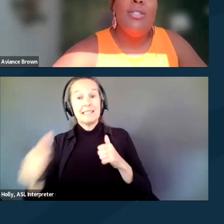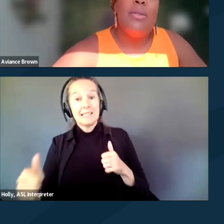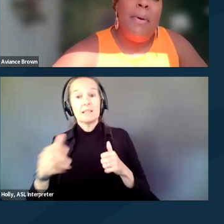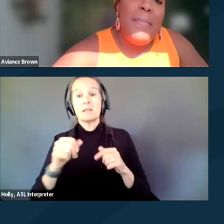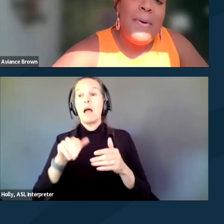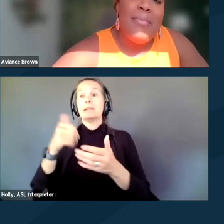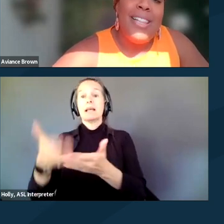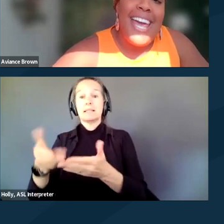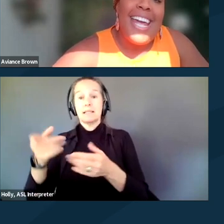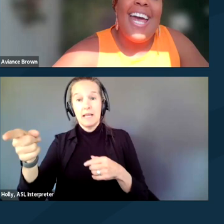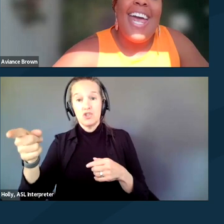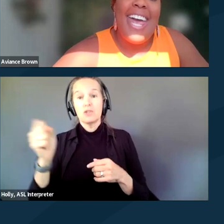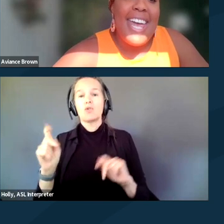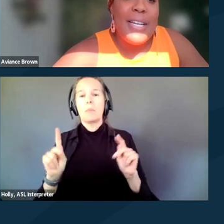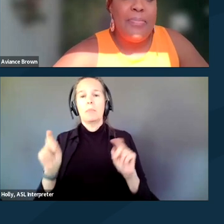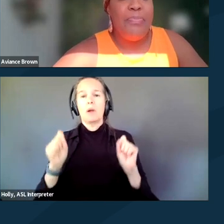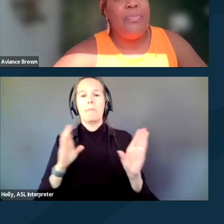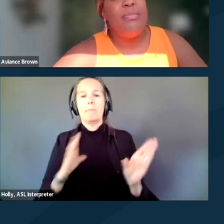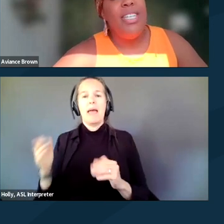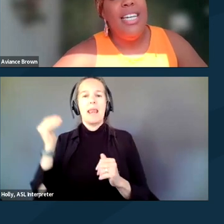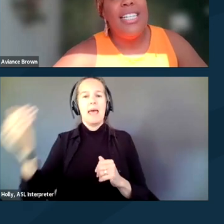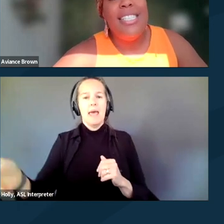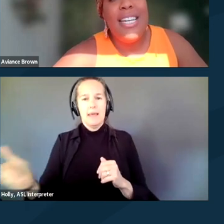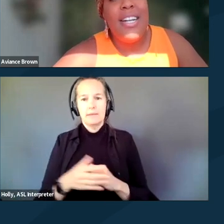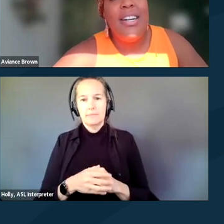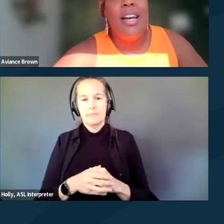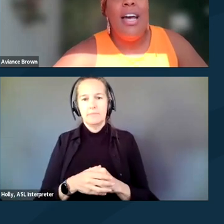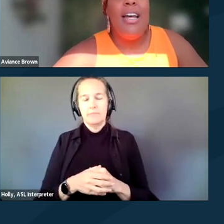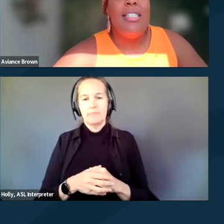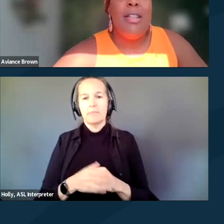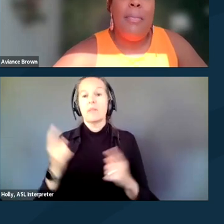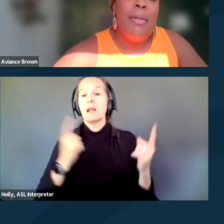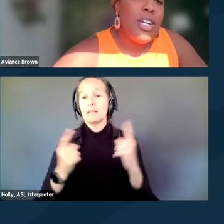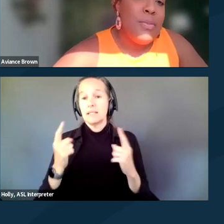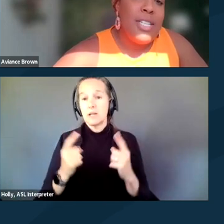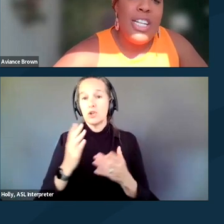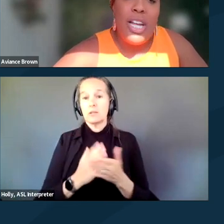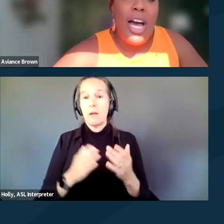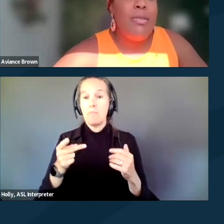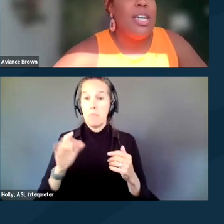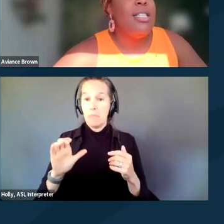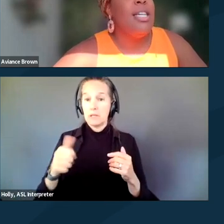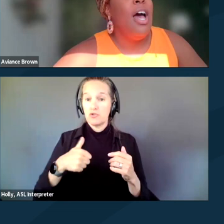so that people can plan ahead. Consider some of the public transportation options.